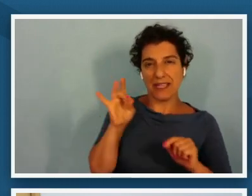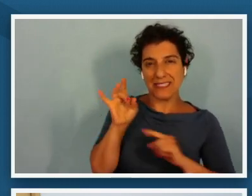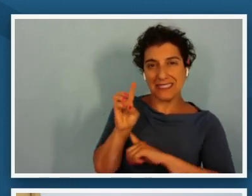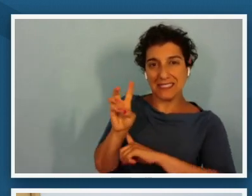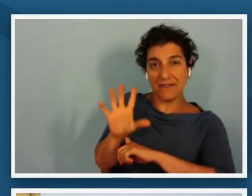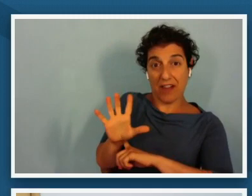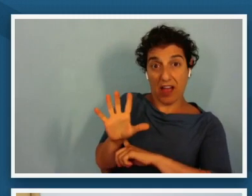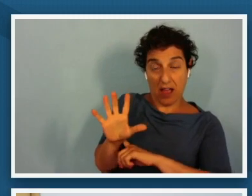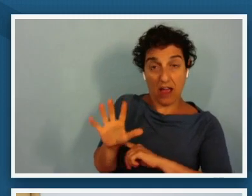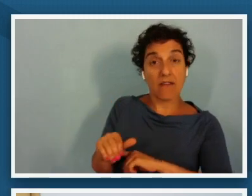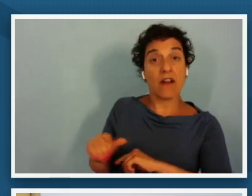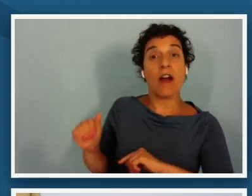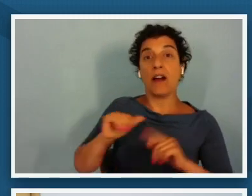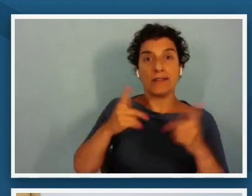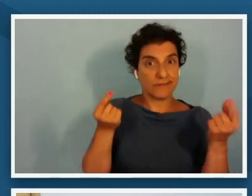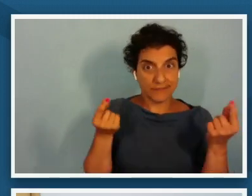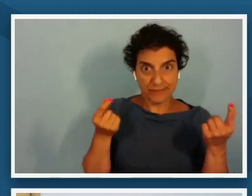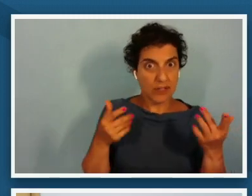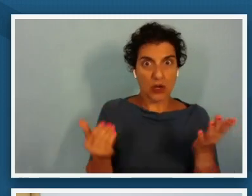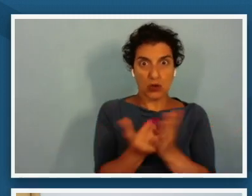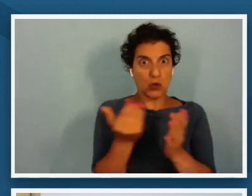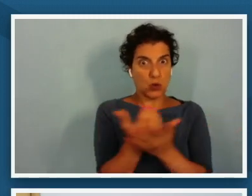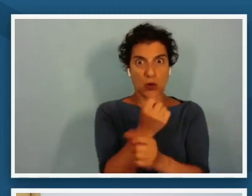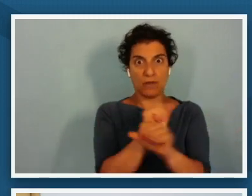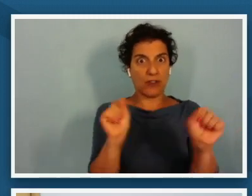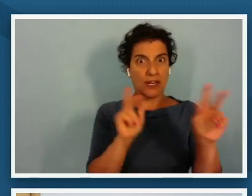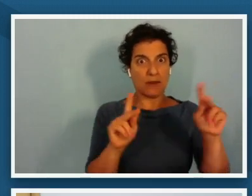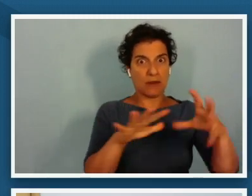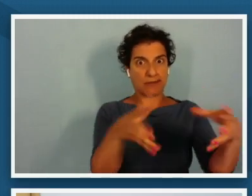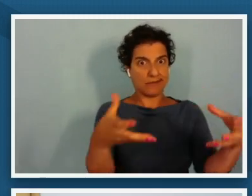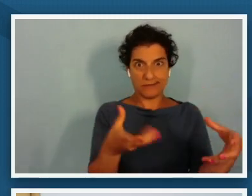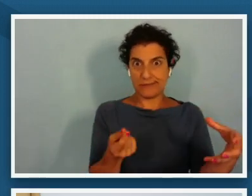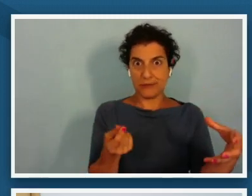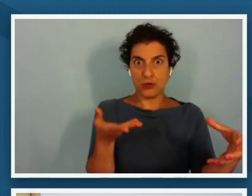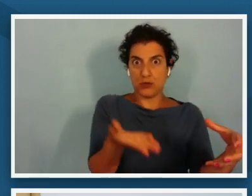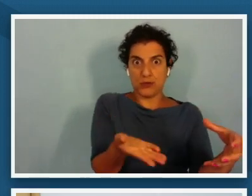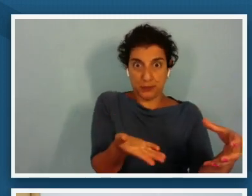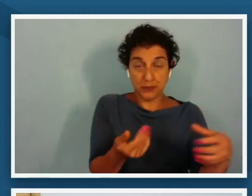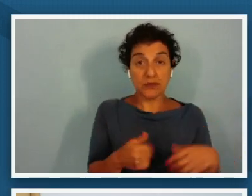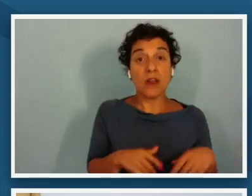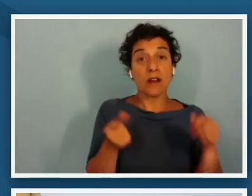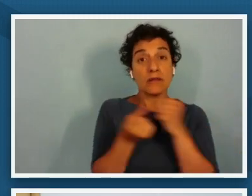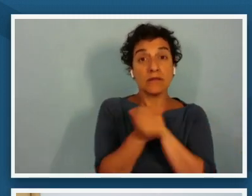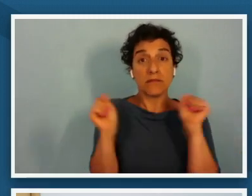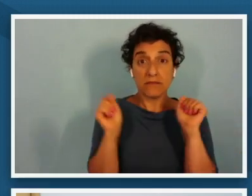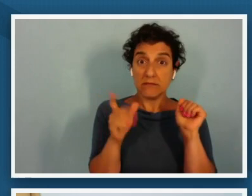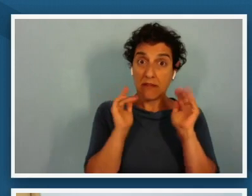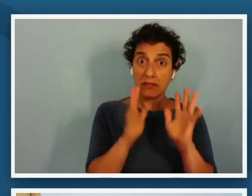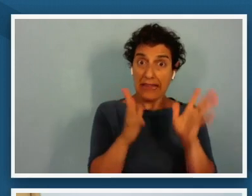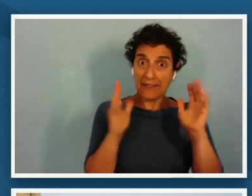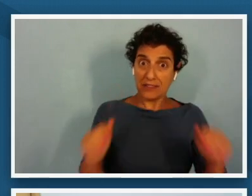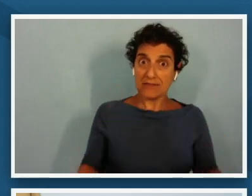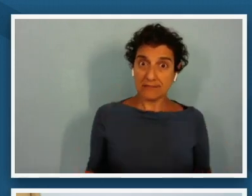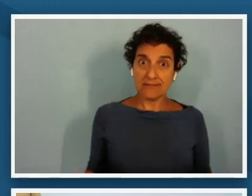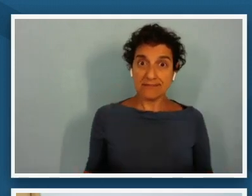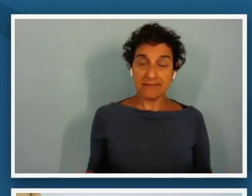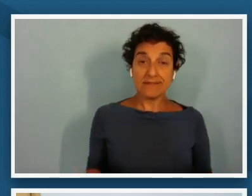to be done with the newly freed and he declared that he should be left alone